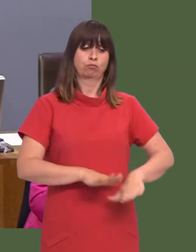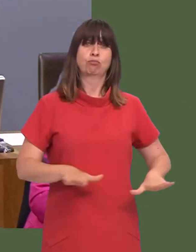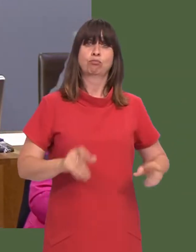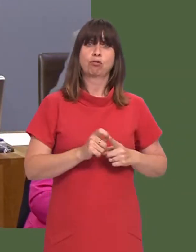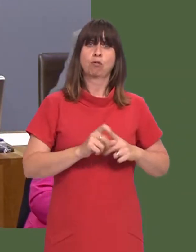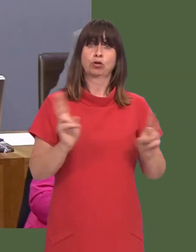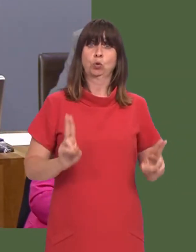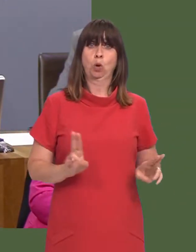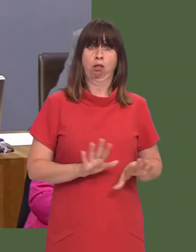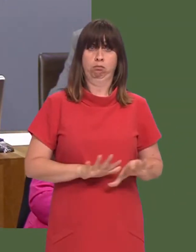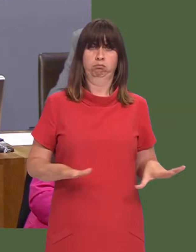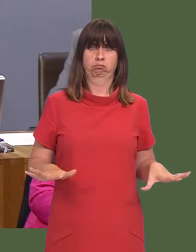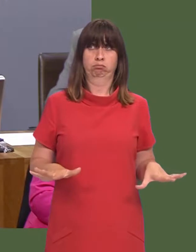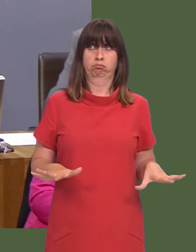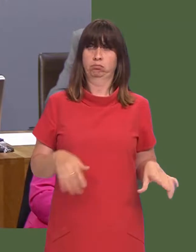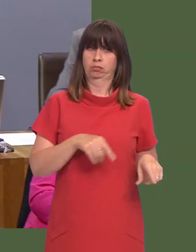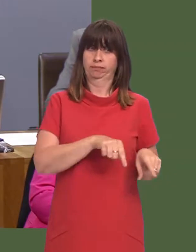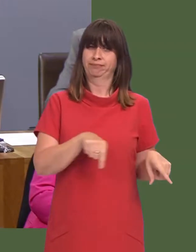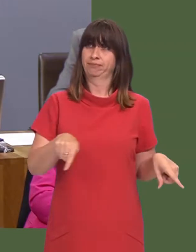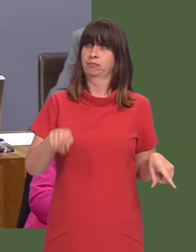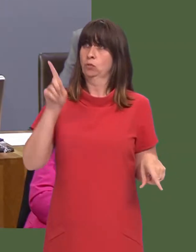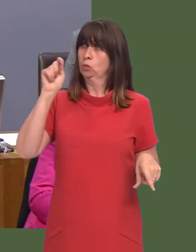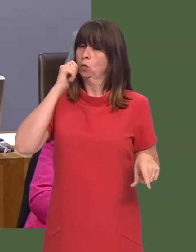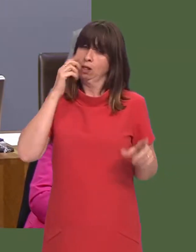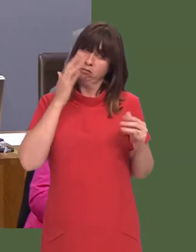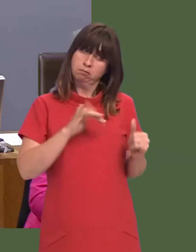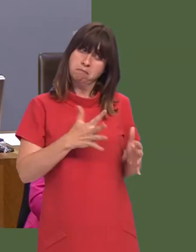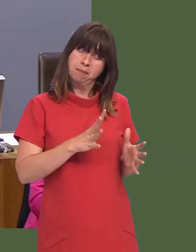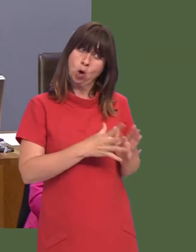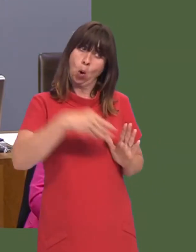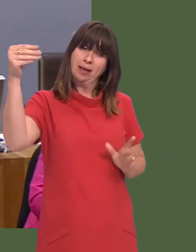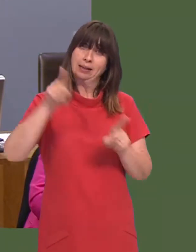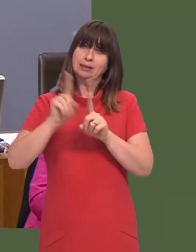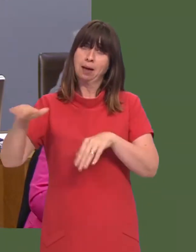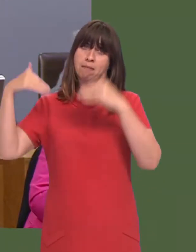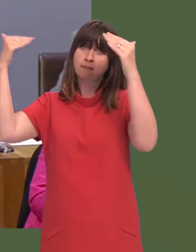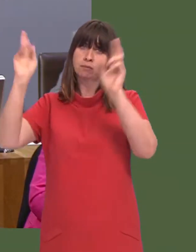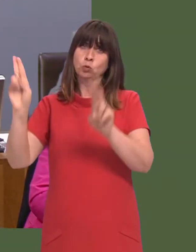schools at first. But I just wonder if itís going to be a scheme you will examine for the secondary school